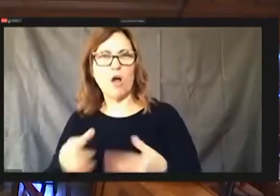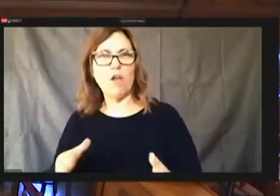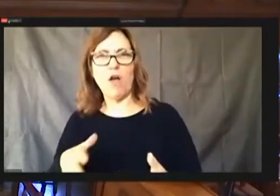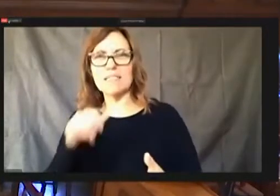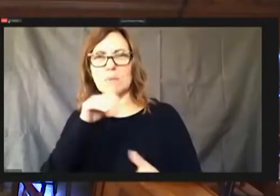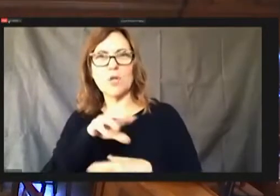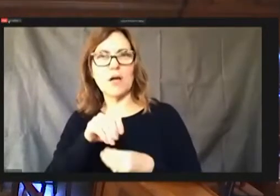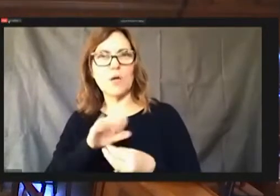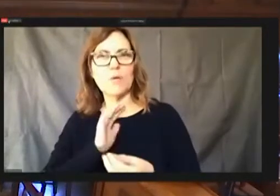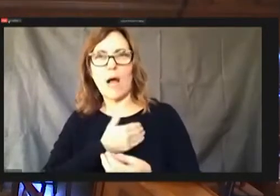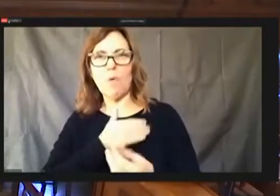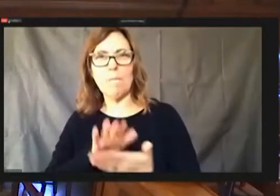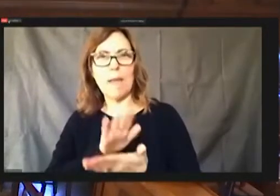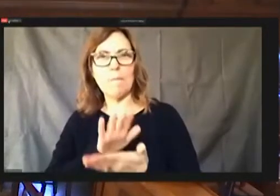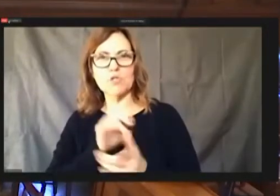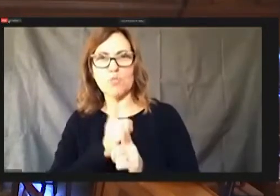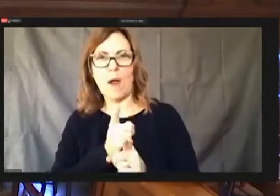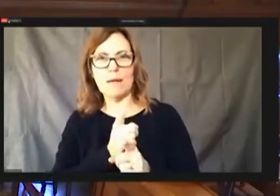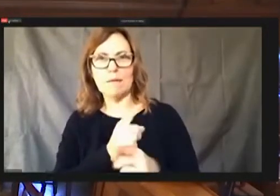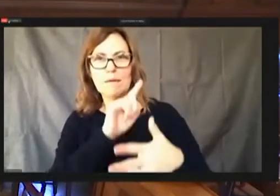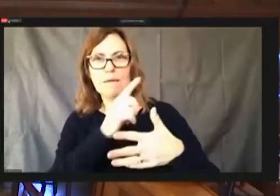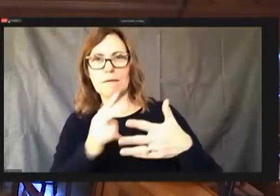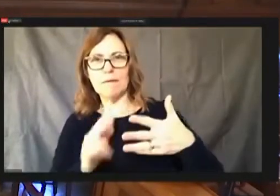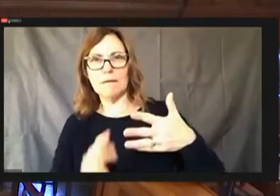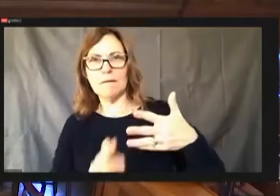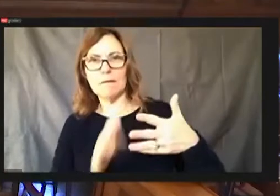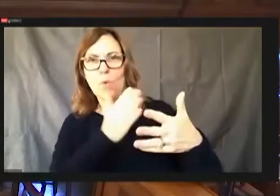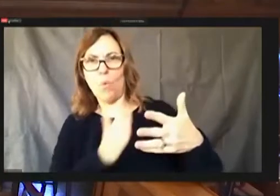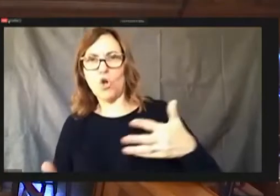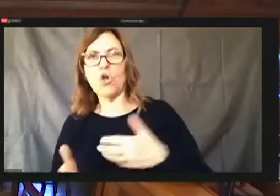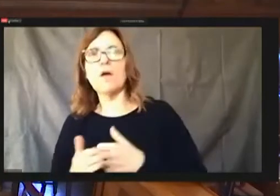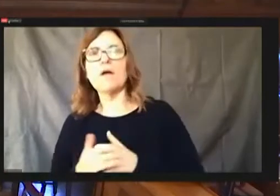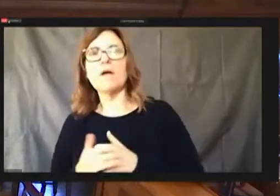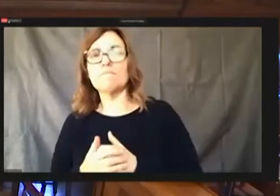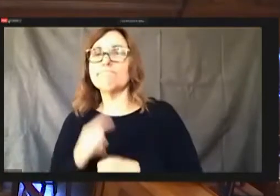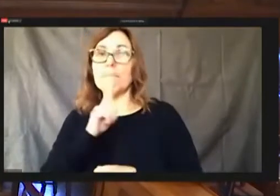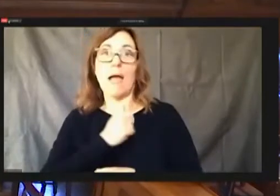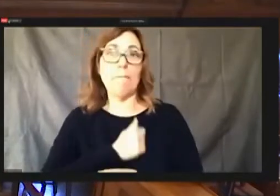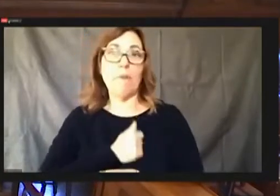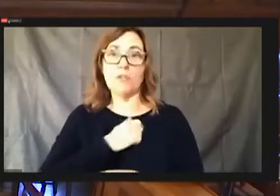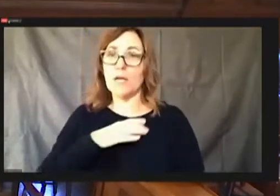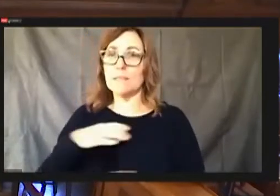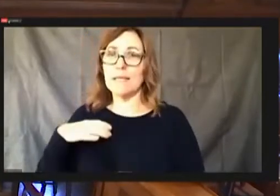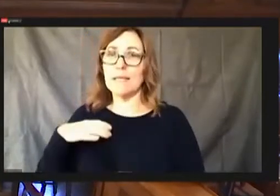another word Yes, I apologize console mad at origin. Man at origin.